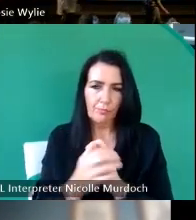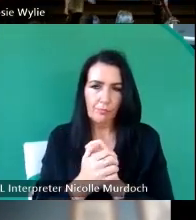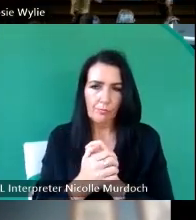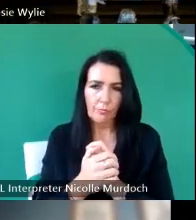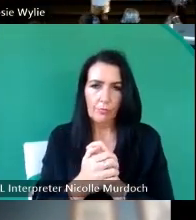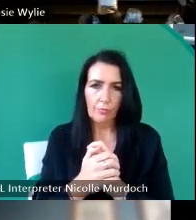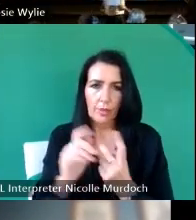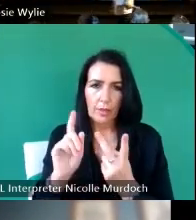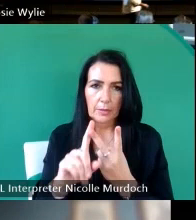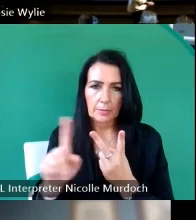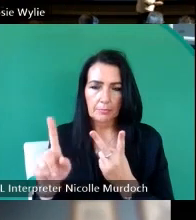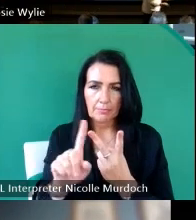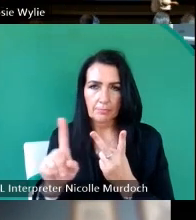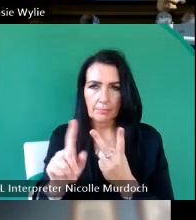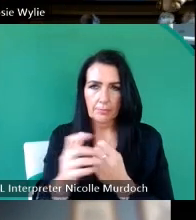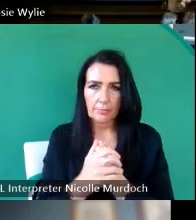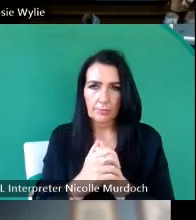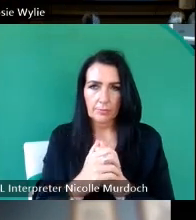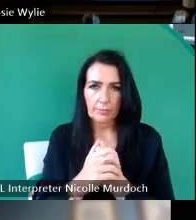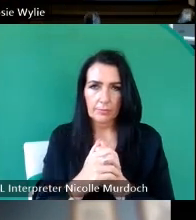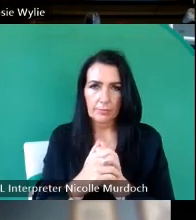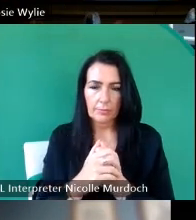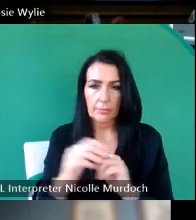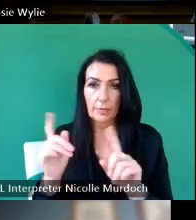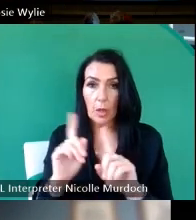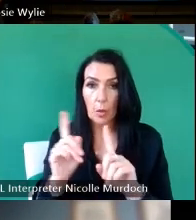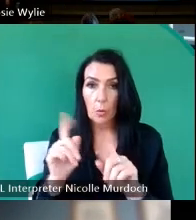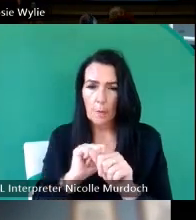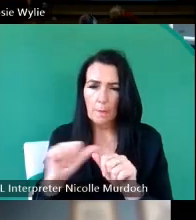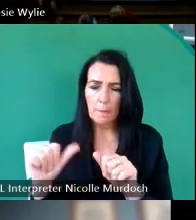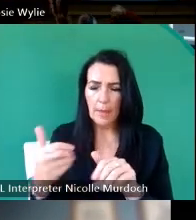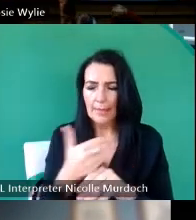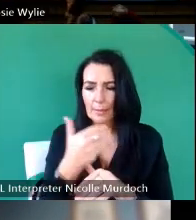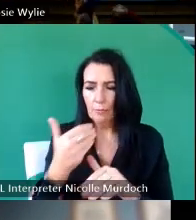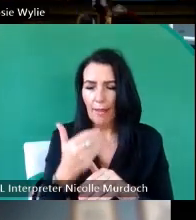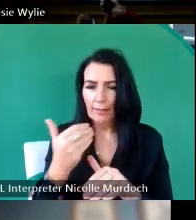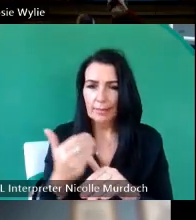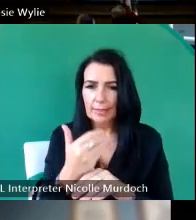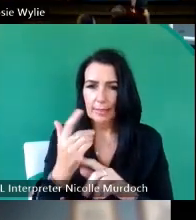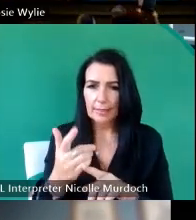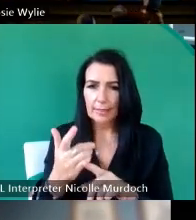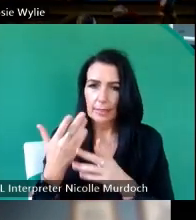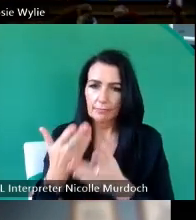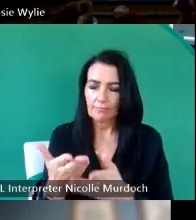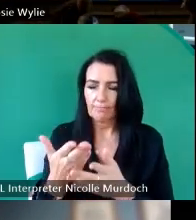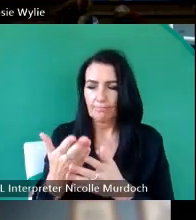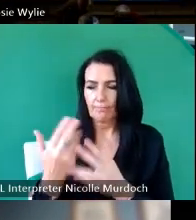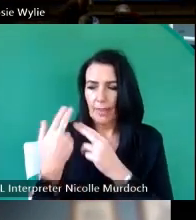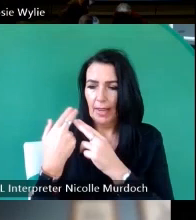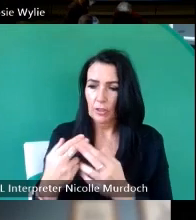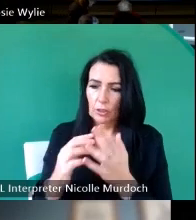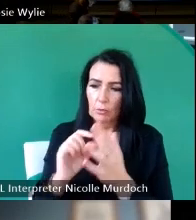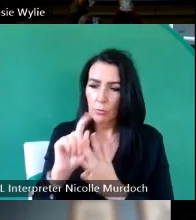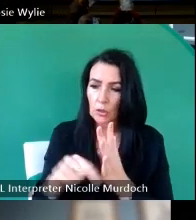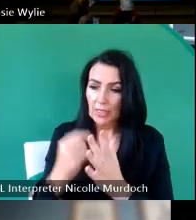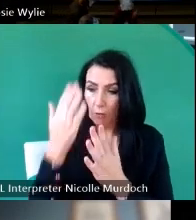two is what is the best practice when providing Heritage projects for mental health and well-being